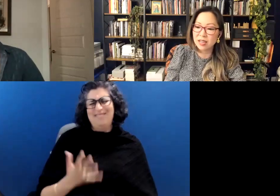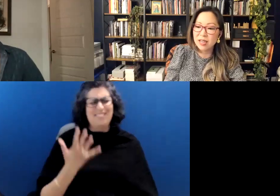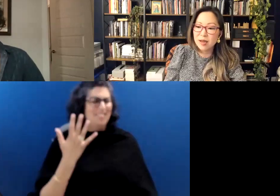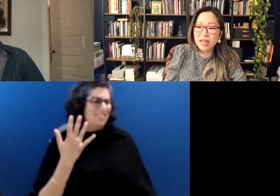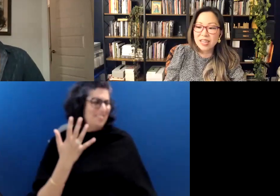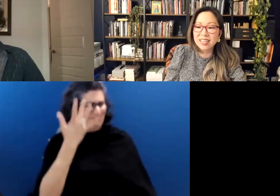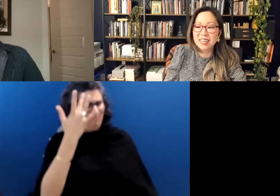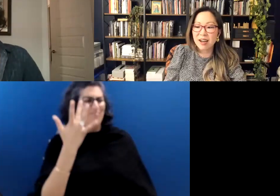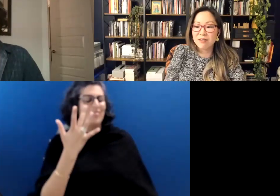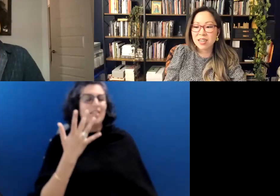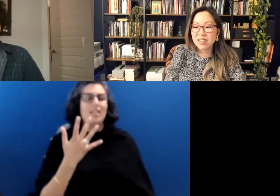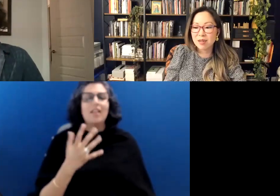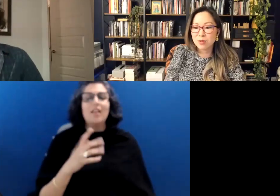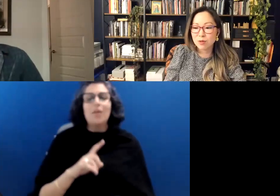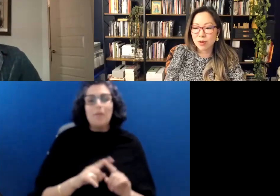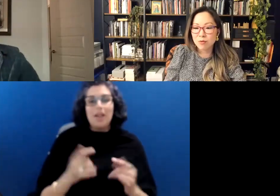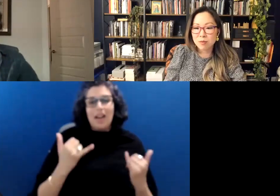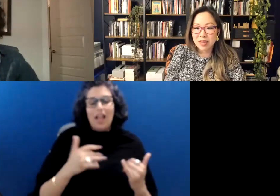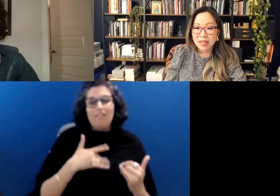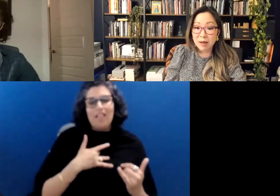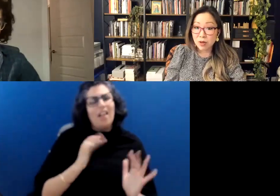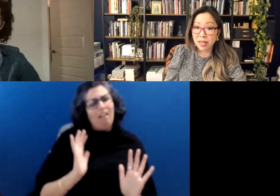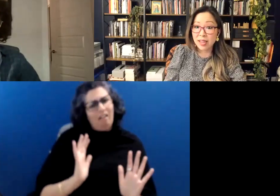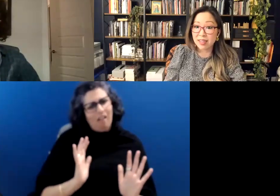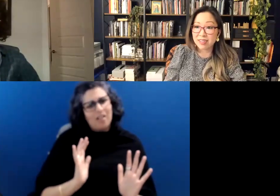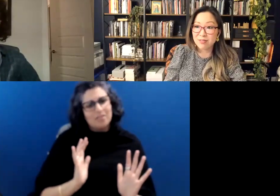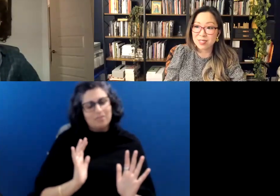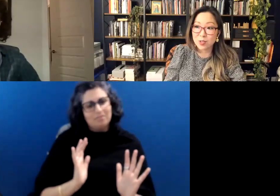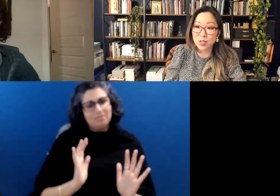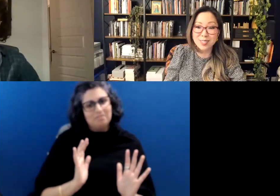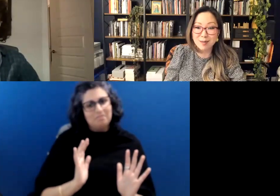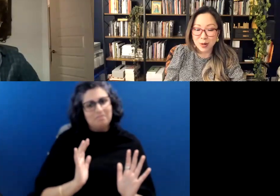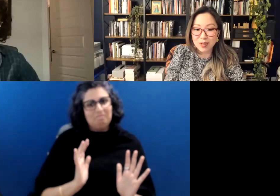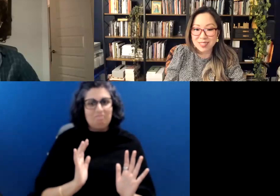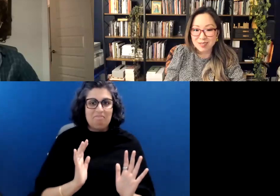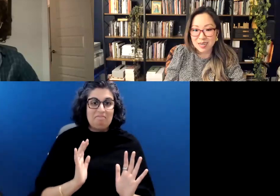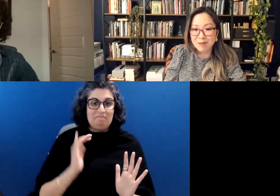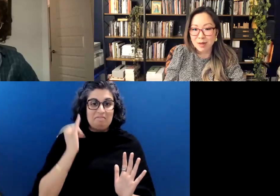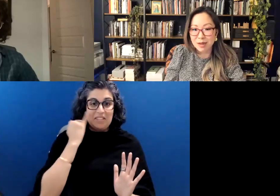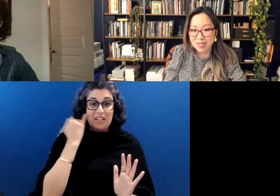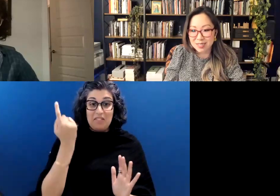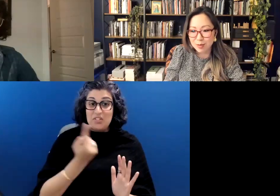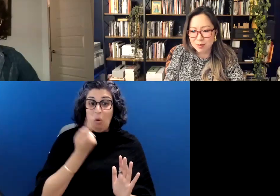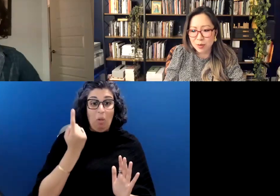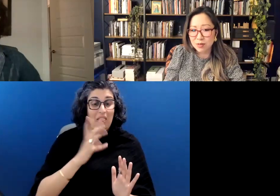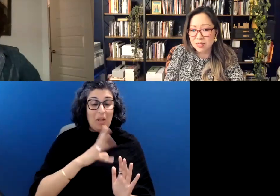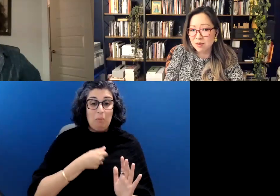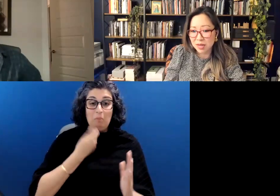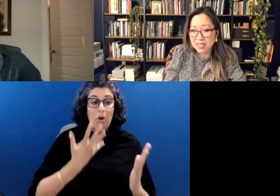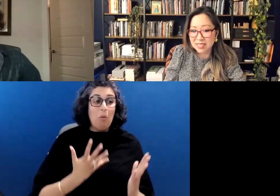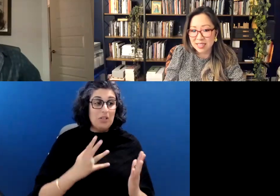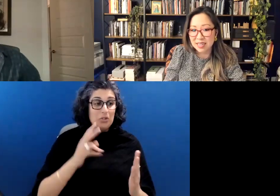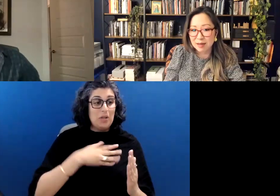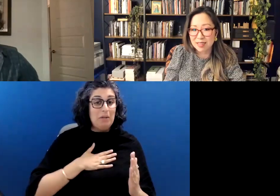But I think now I've kind of come to a point where I'm like, Okay, if it's just the poets reading my books because poets are amazing.